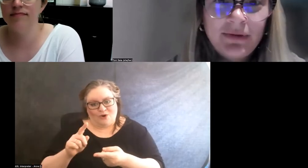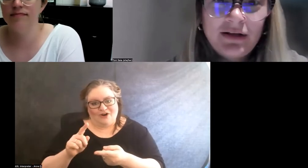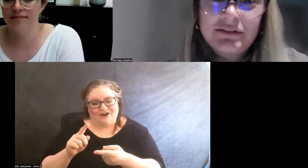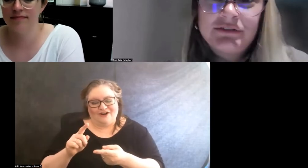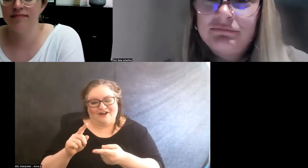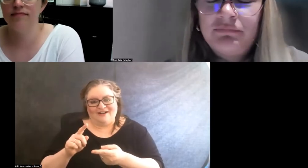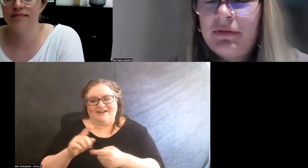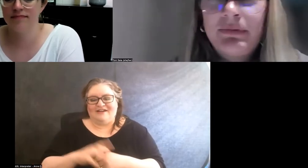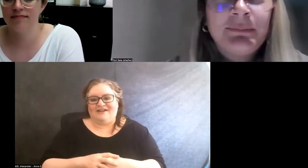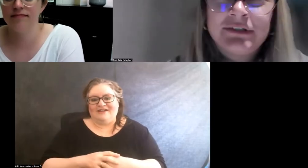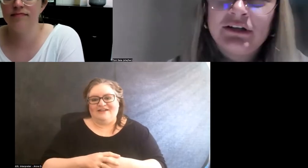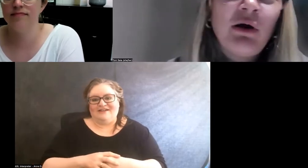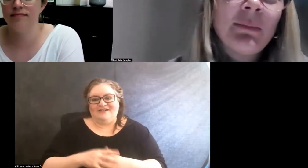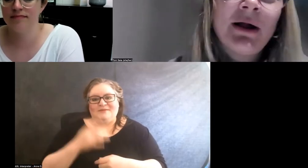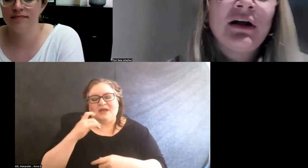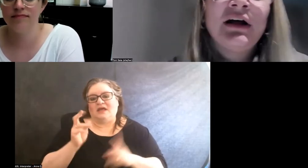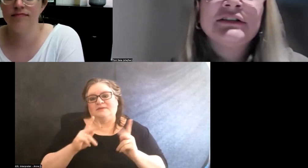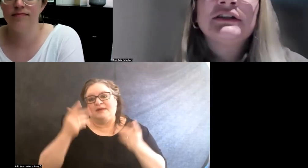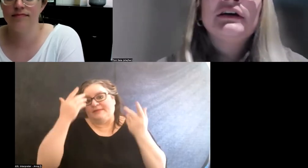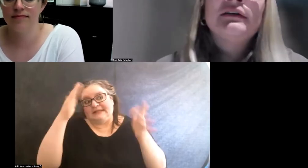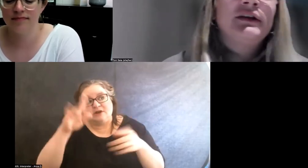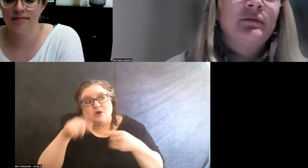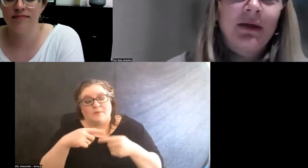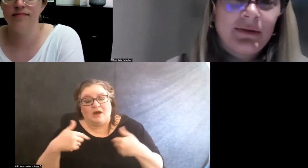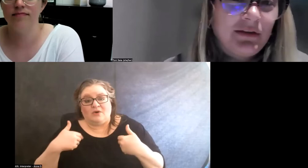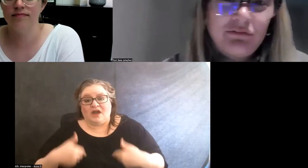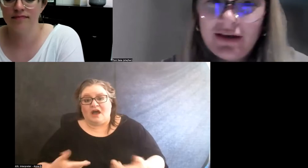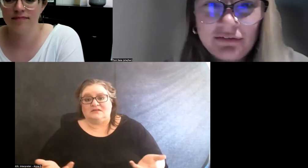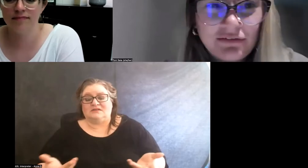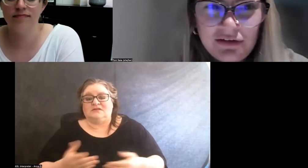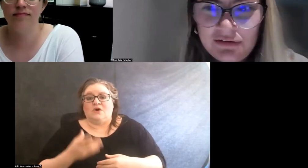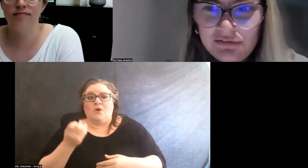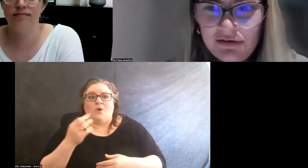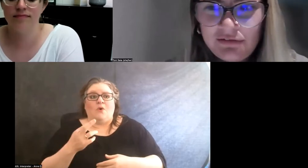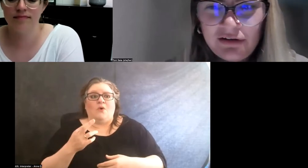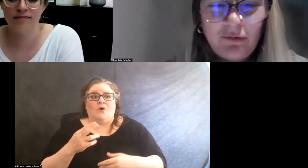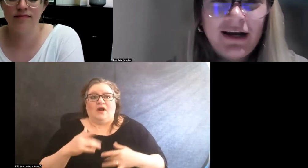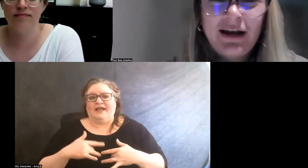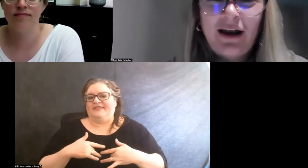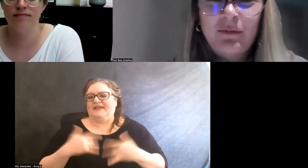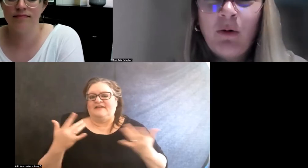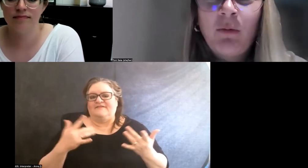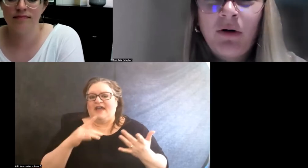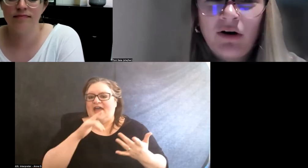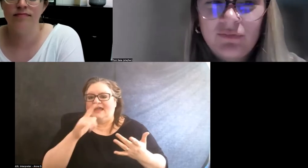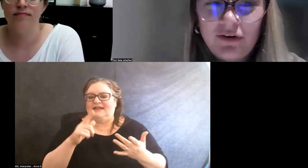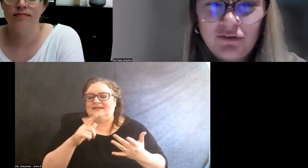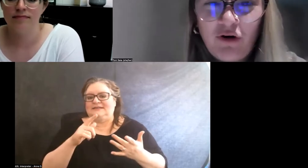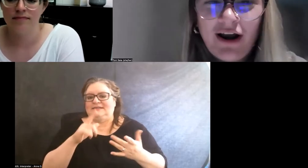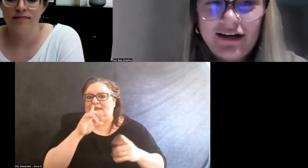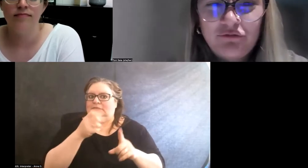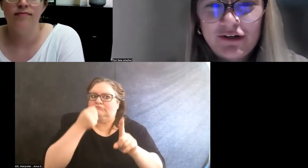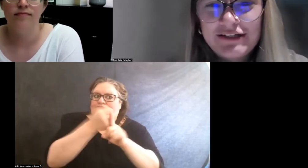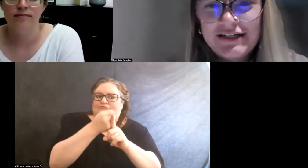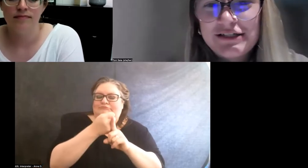because people didn't know about us, you know, maybe the event didn't, you know, hit it out of the ballpark. There's a variety of reasons,